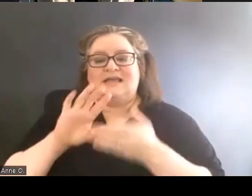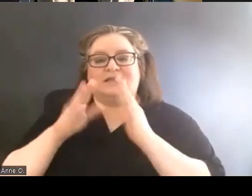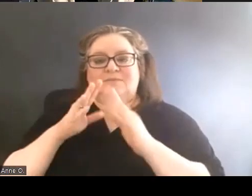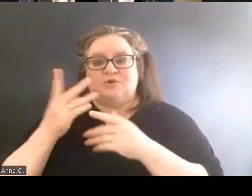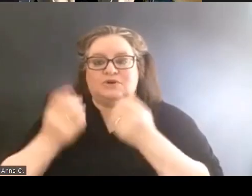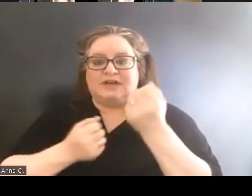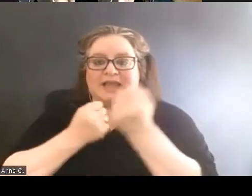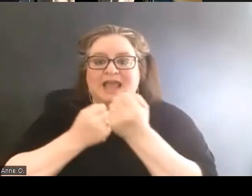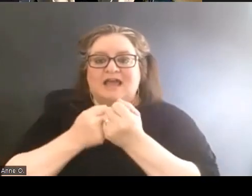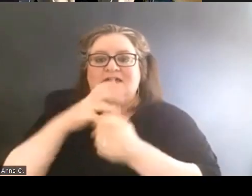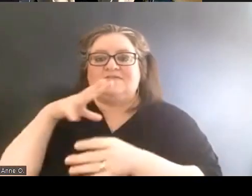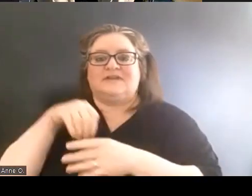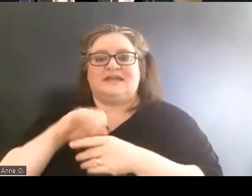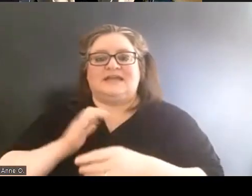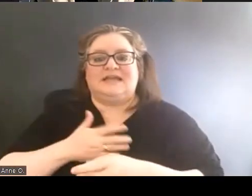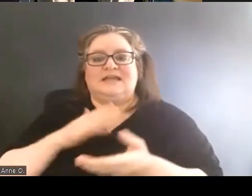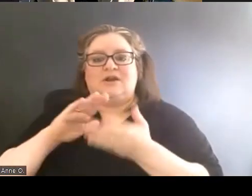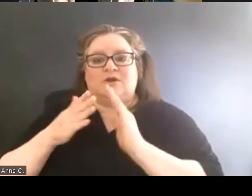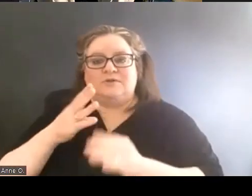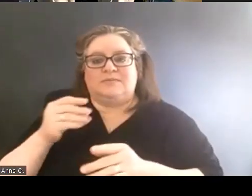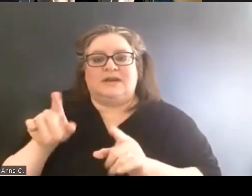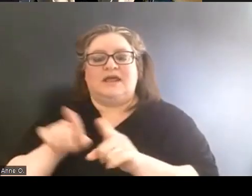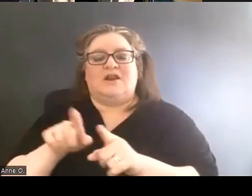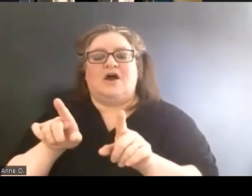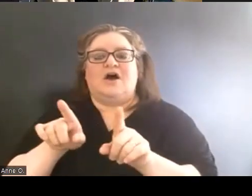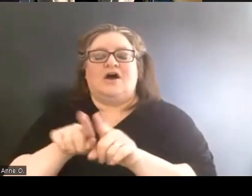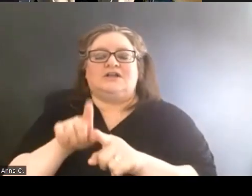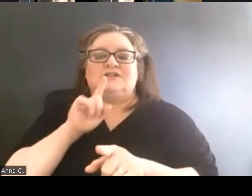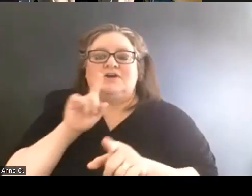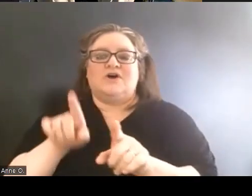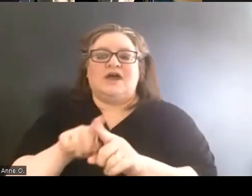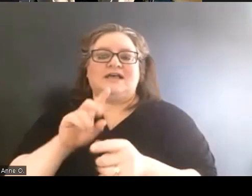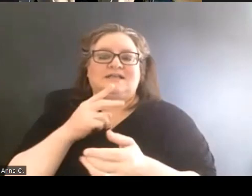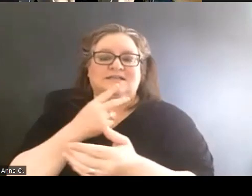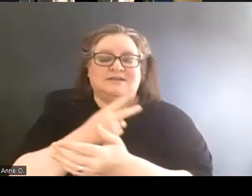in our community and also as a graduate of UC Berkeley